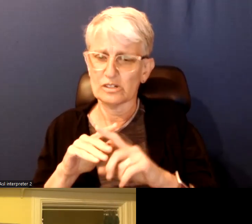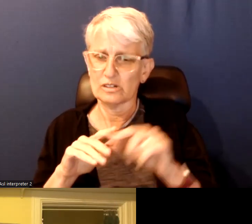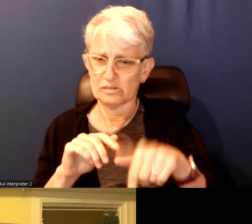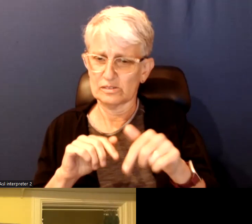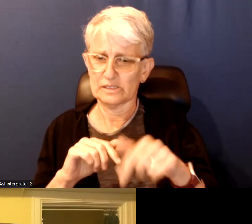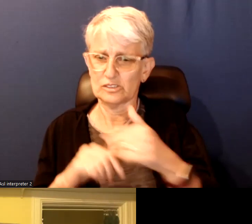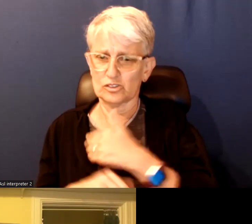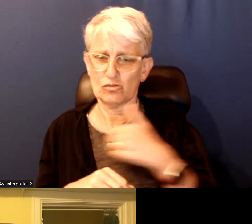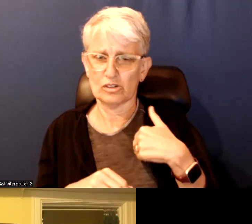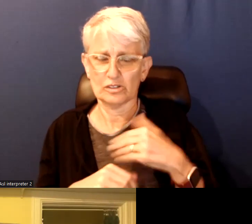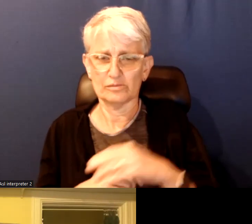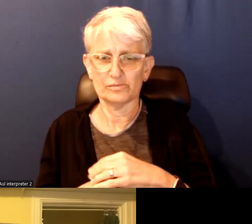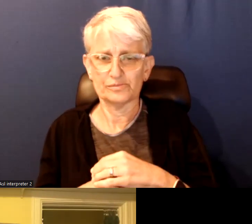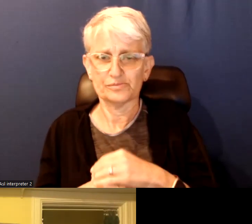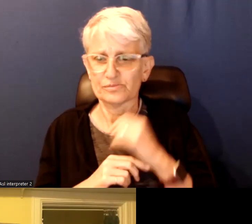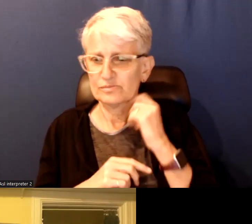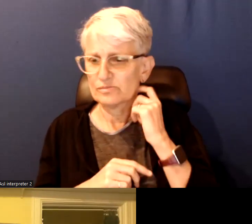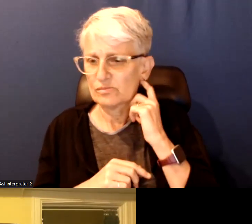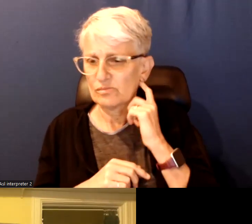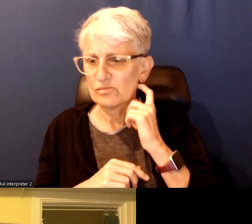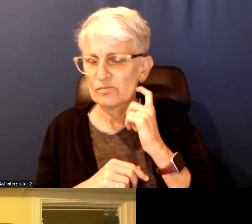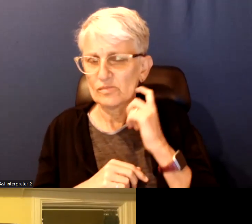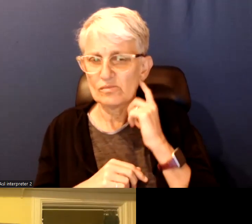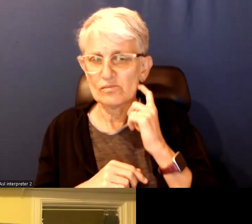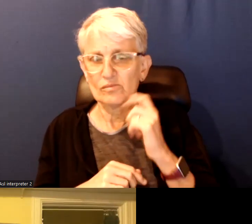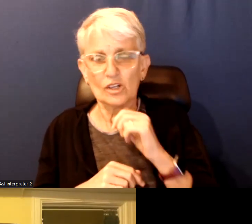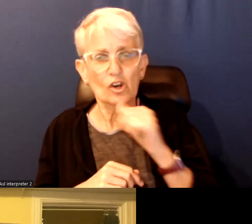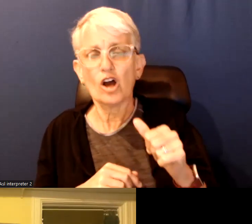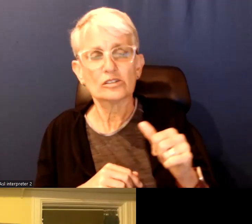And I'm not speaking about those but the government and private sponsors but those that find their